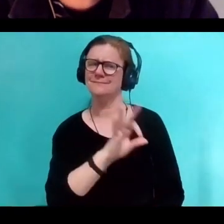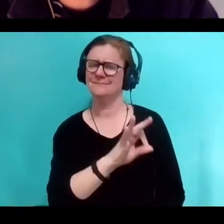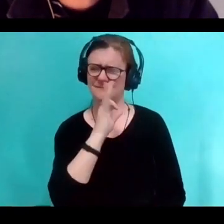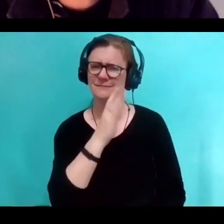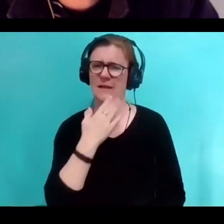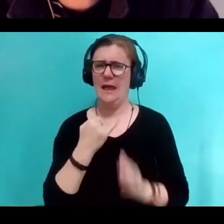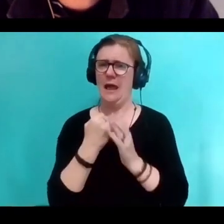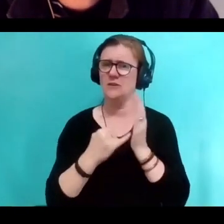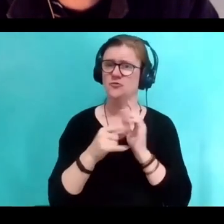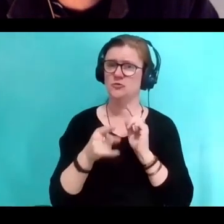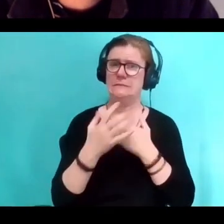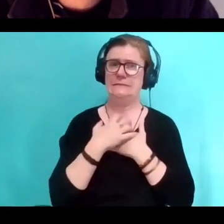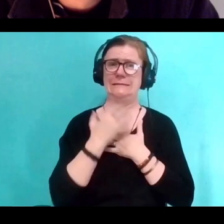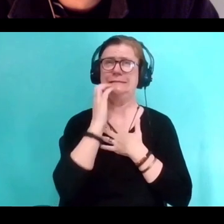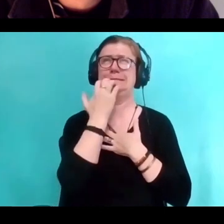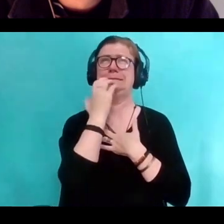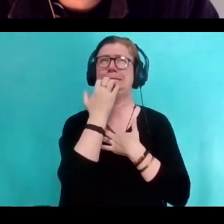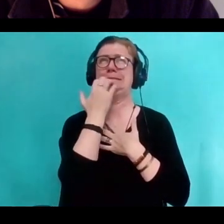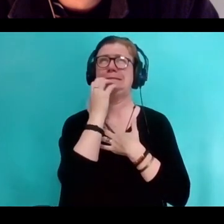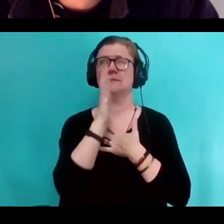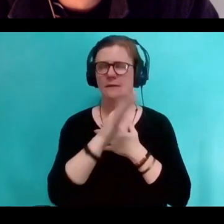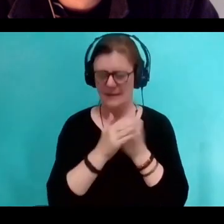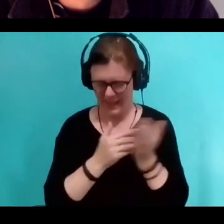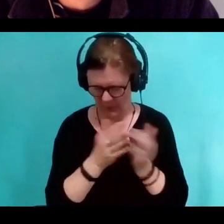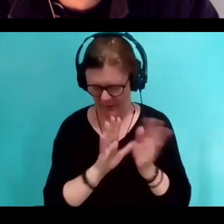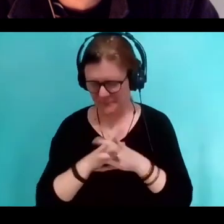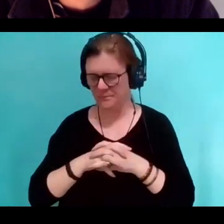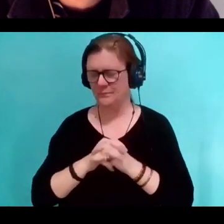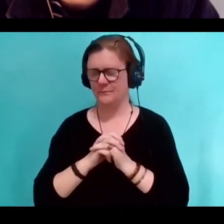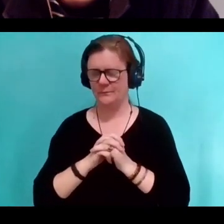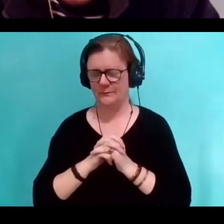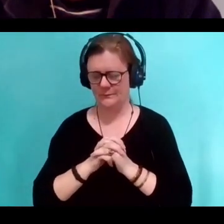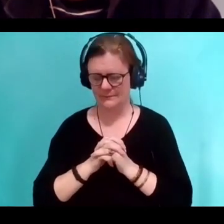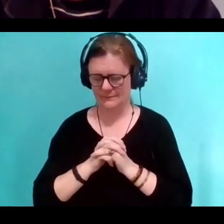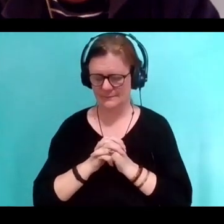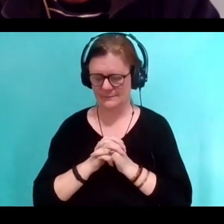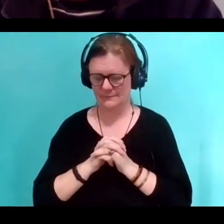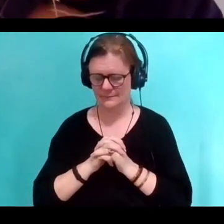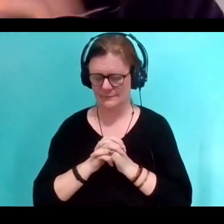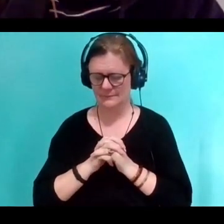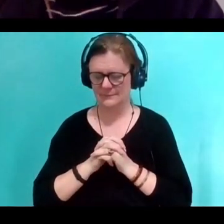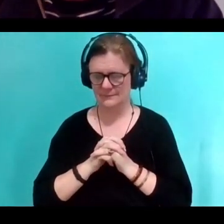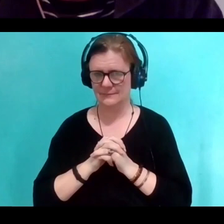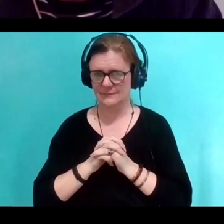What's David (mumbles). But, so the story gets.